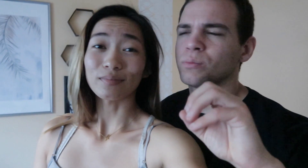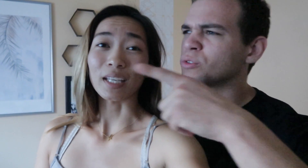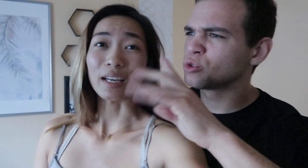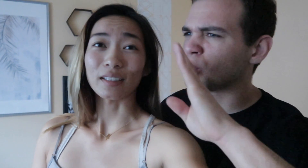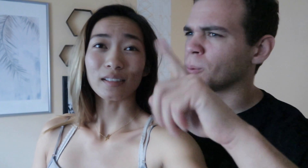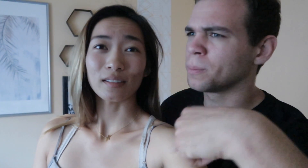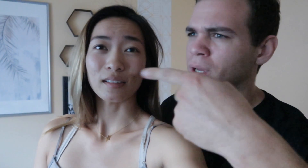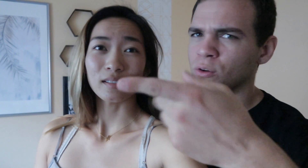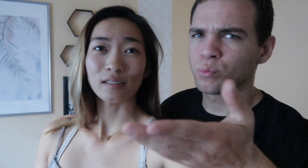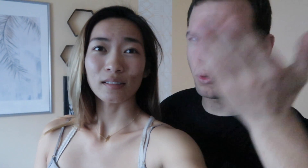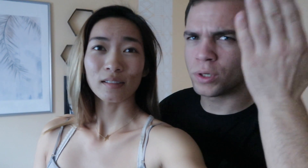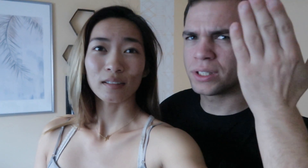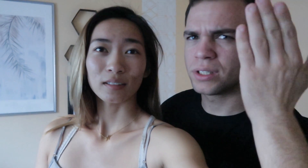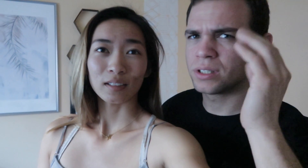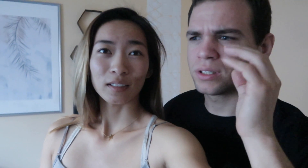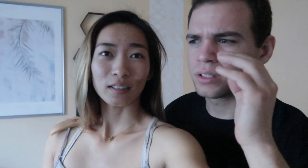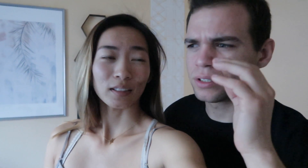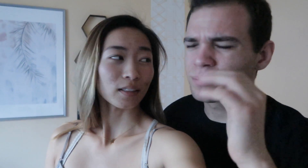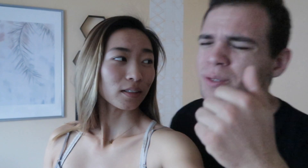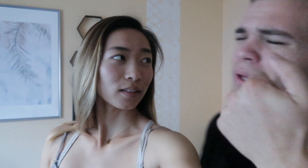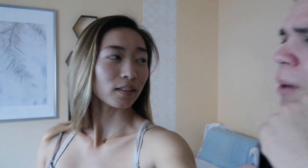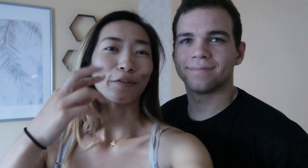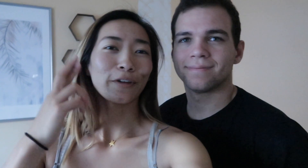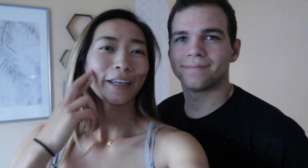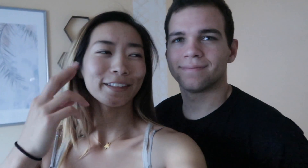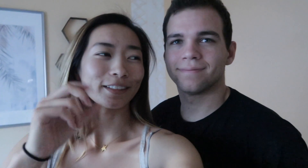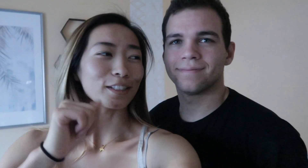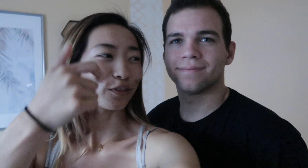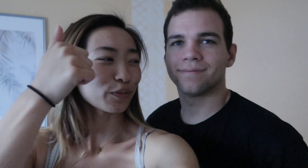Are you talking about the morning? babe Ryan doesn't even